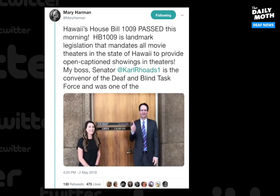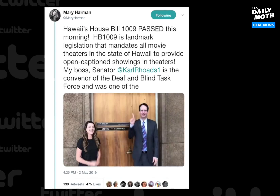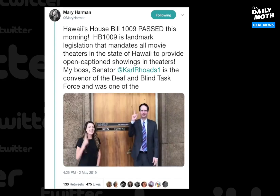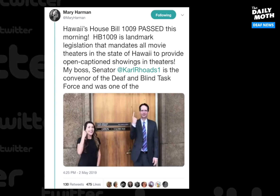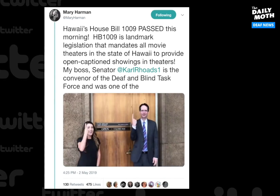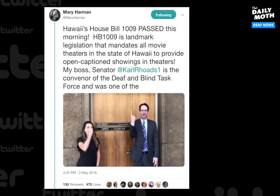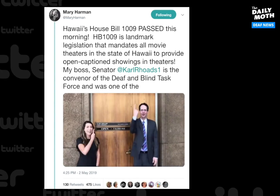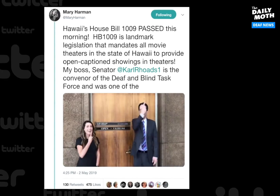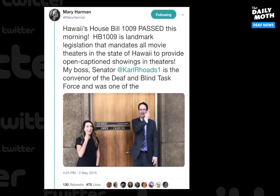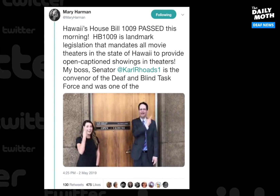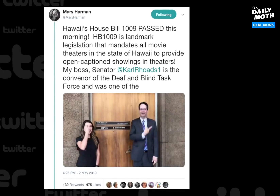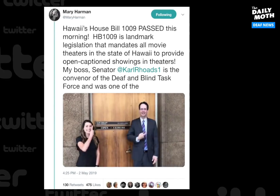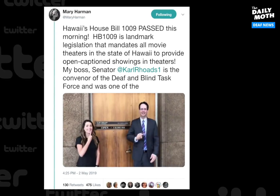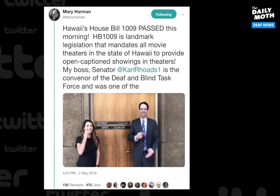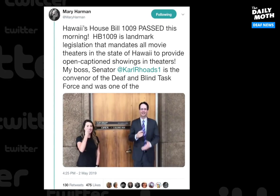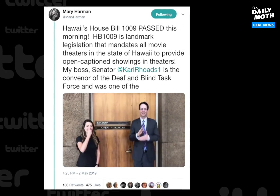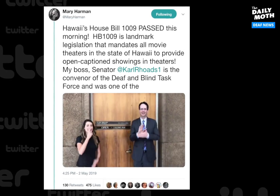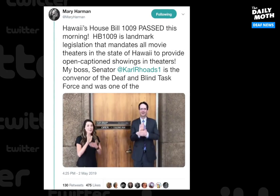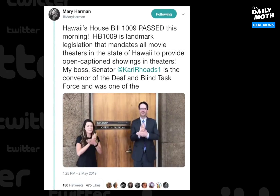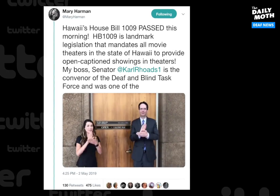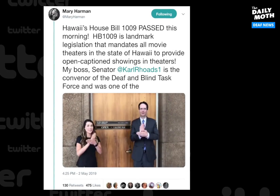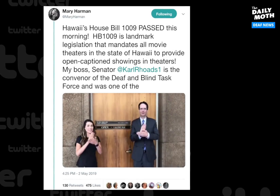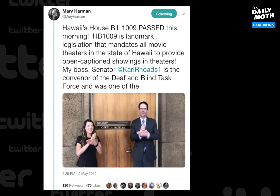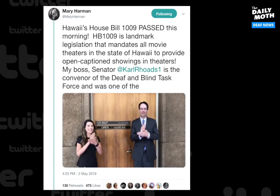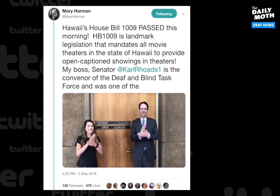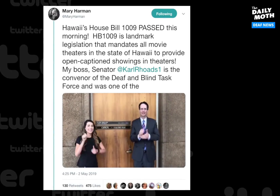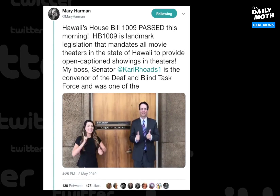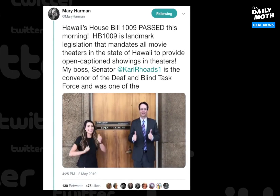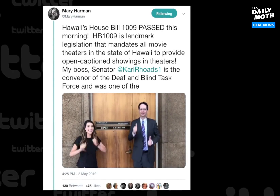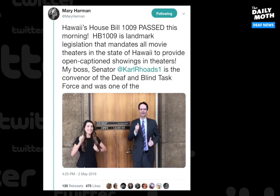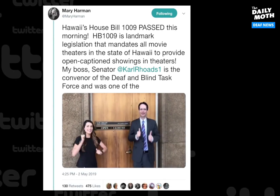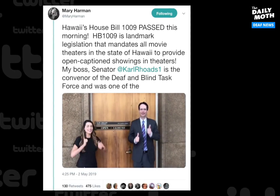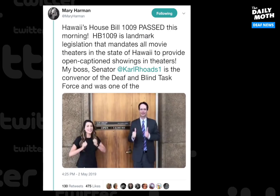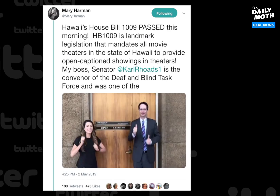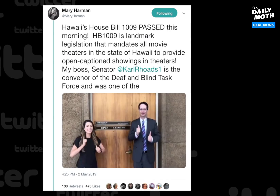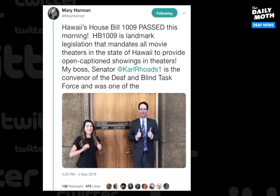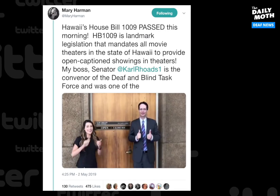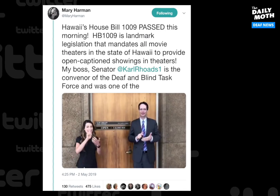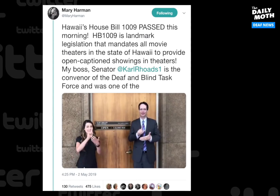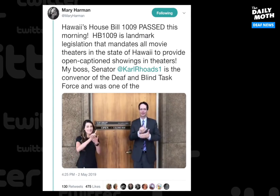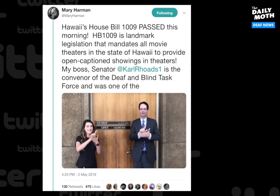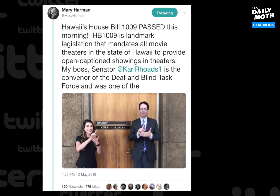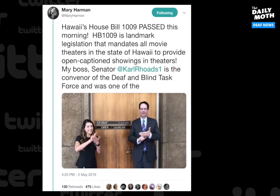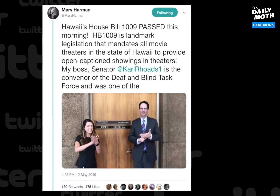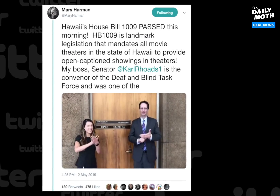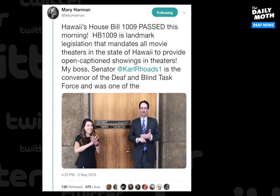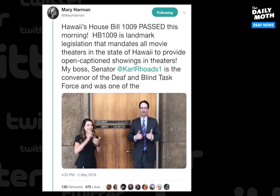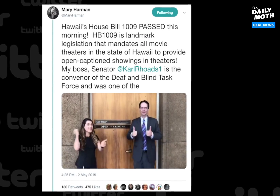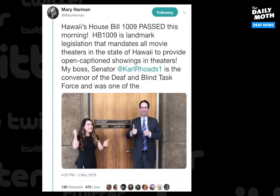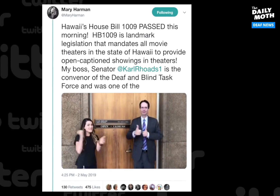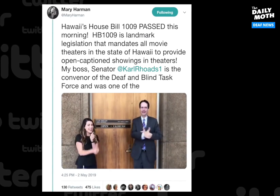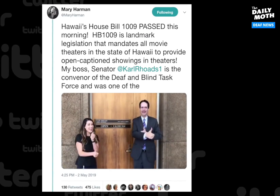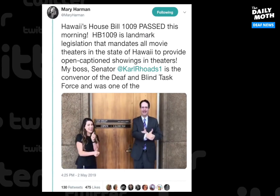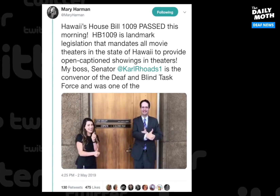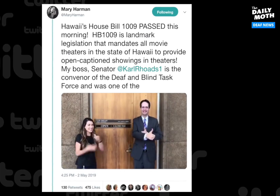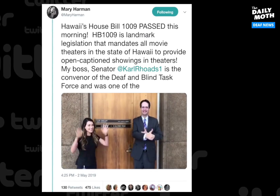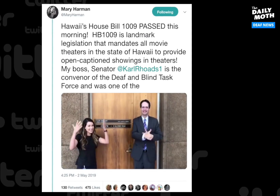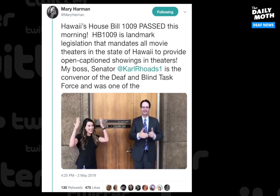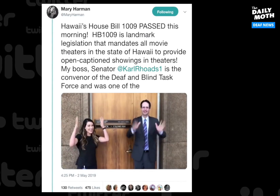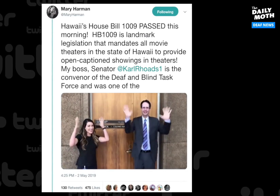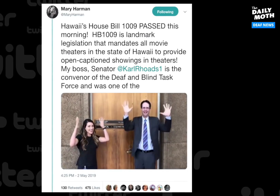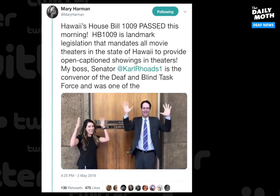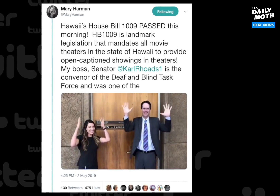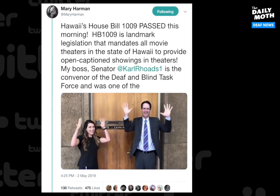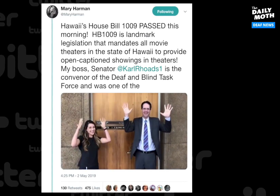Hawaii movie theater bill passed! Yay!